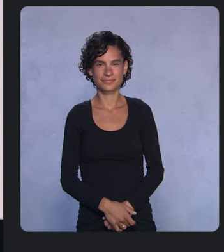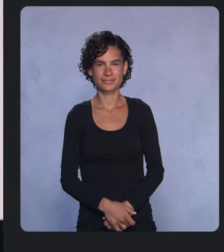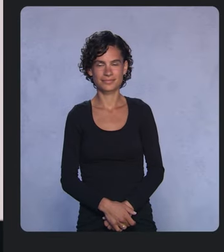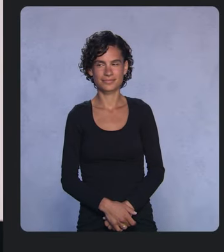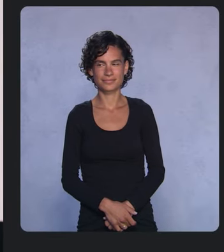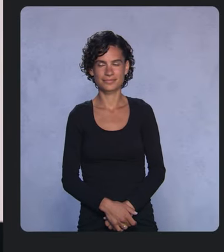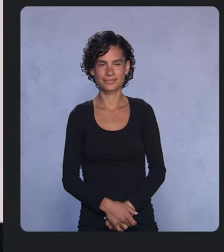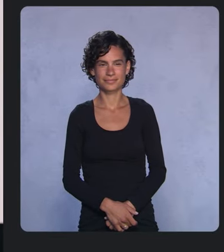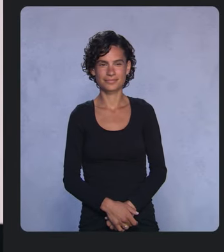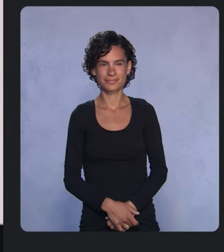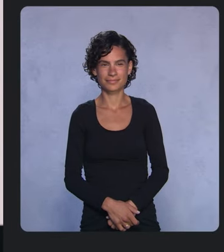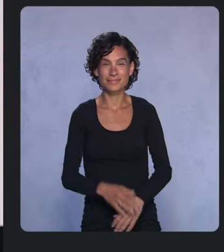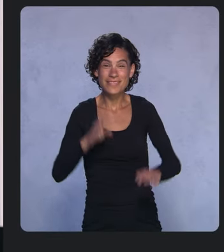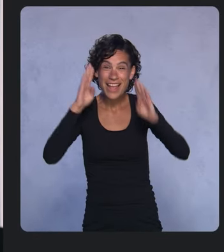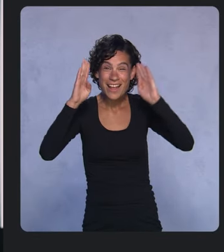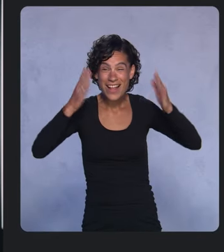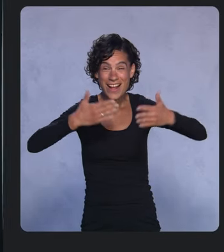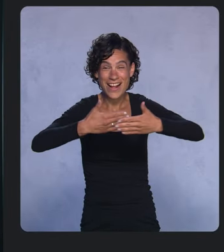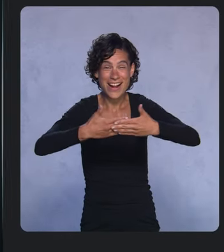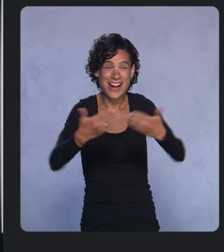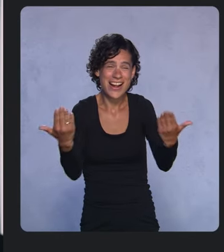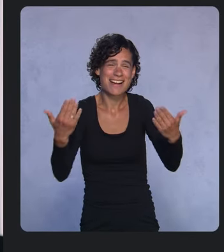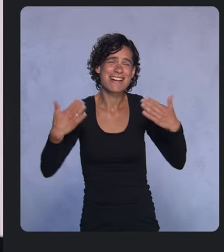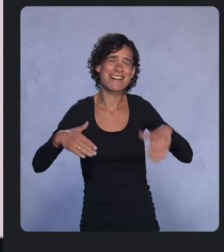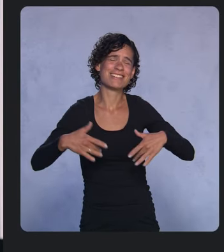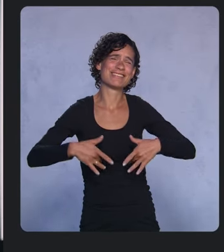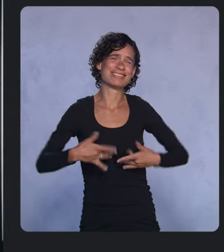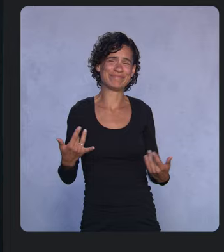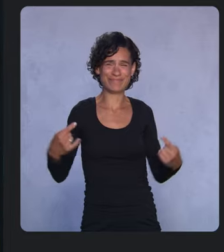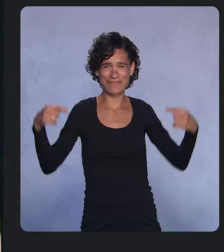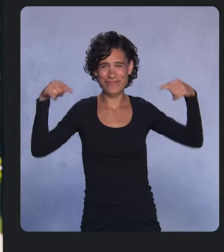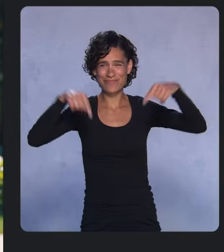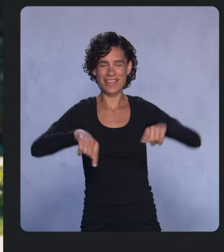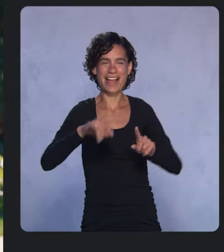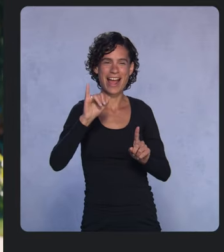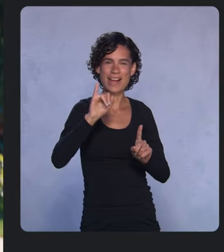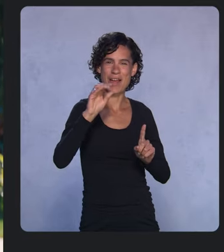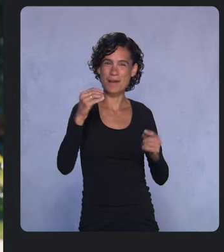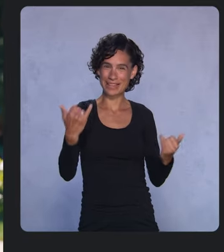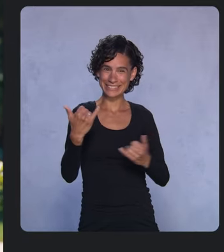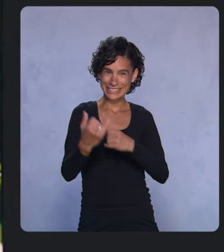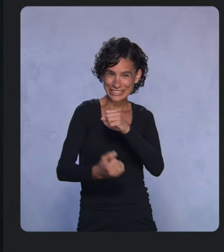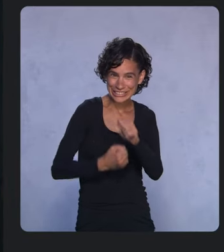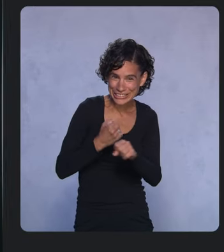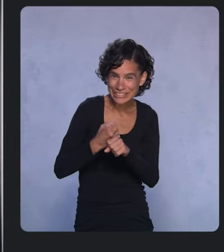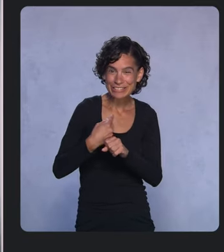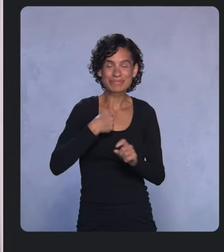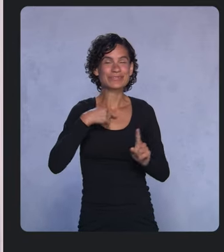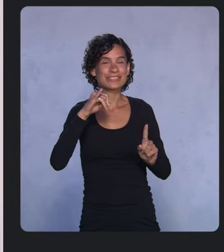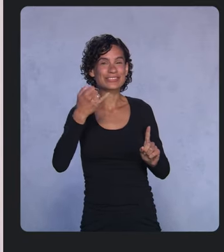Hi, everyone, it’s great to be back here at Google I/O again this year. I’m Jason Titus, and I work on Developer Relations here at Google.